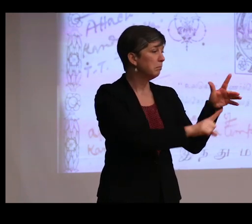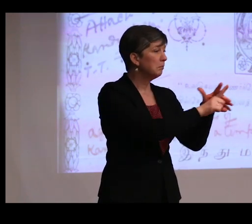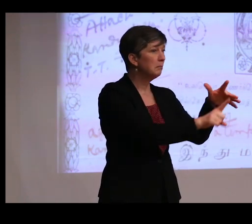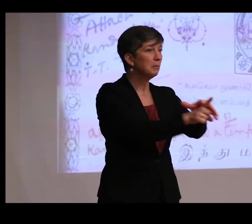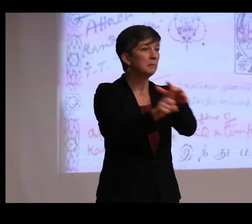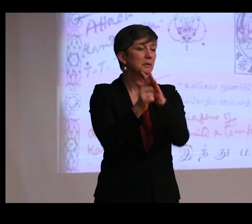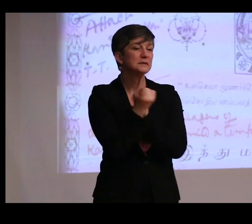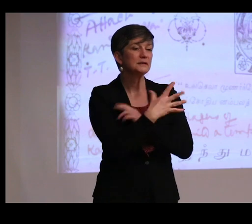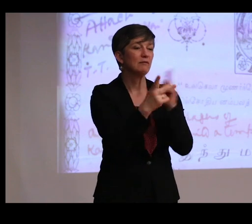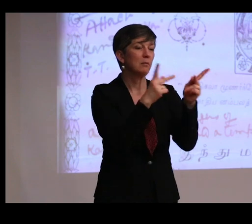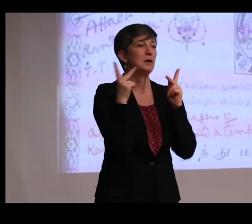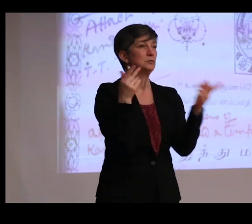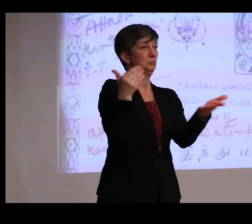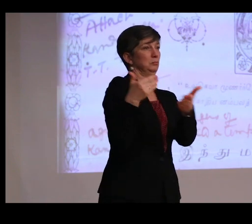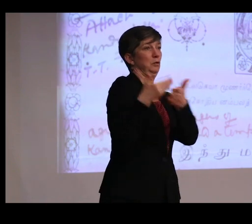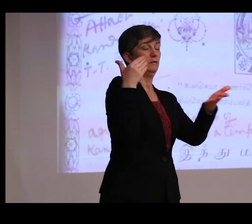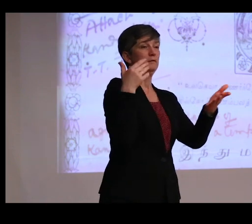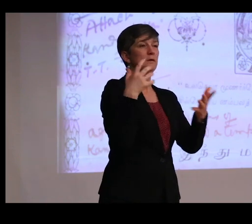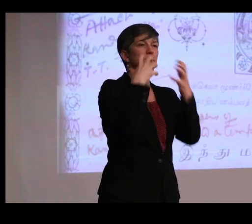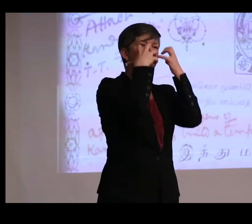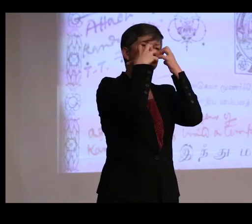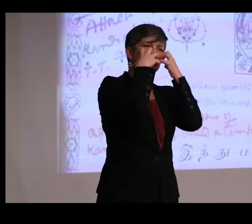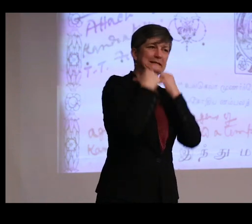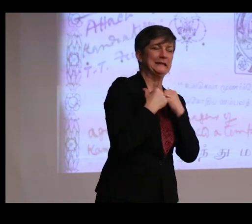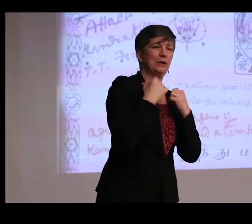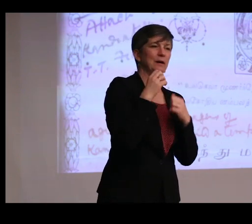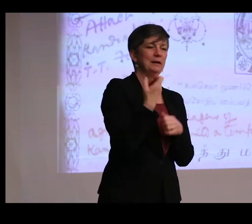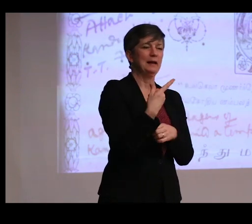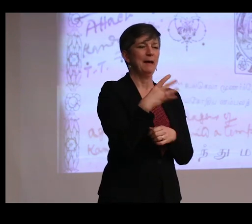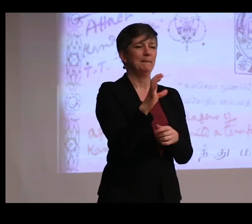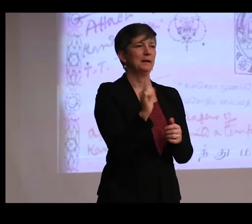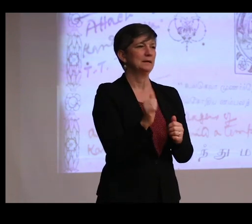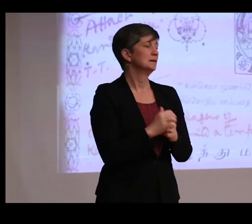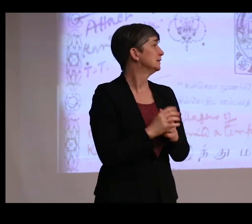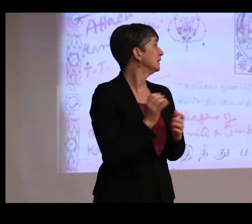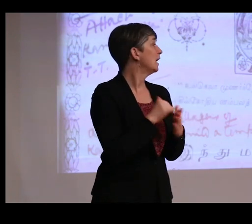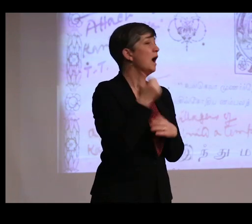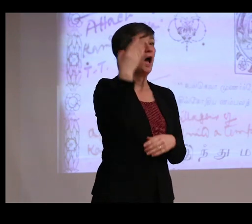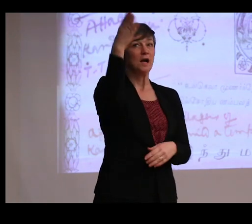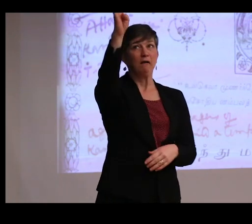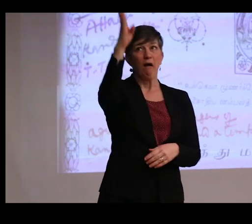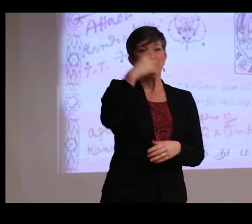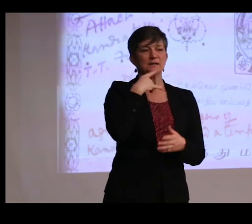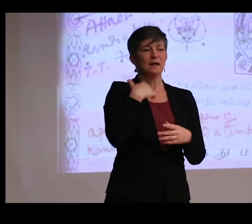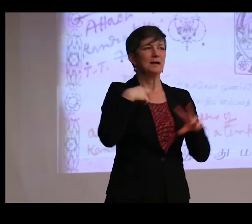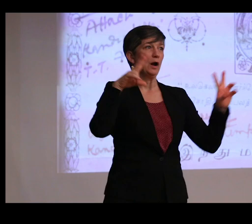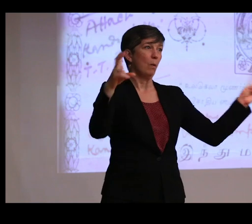to prove what is said in the sacred epic, the Bhagavad Gita. God apparently said, and I quote,